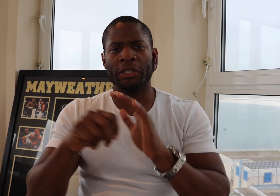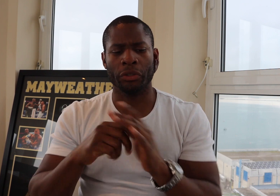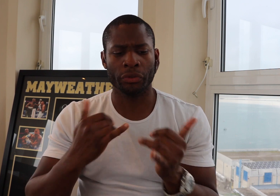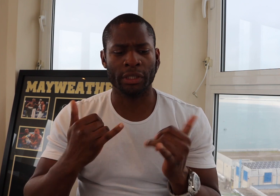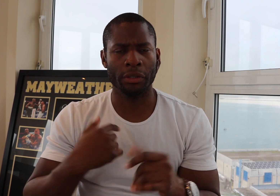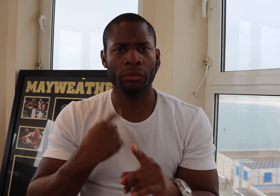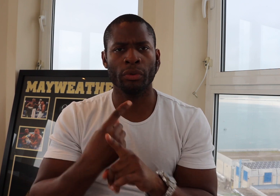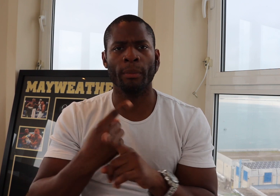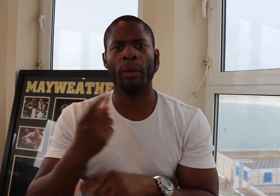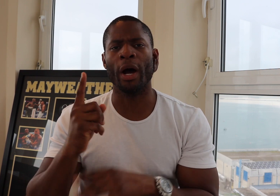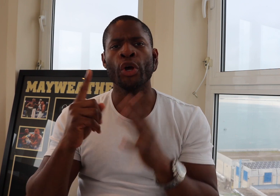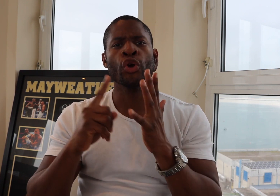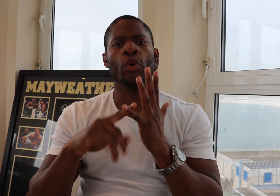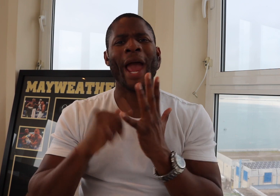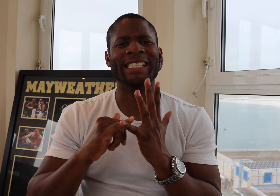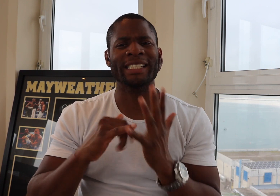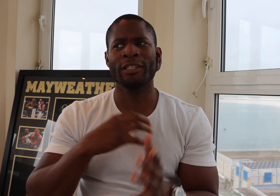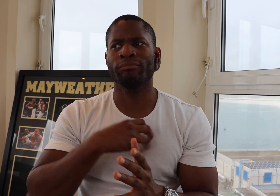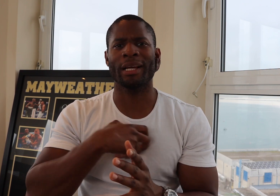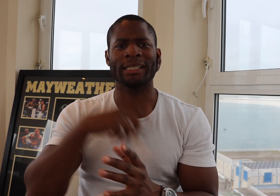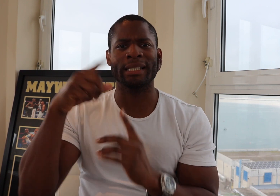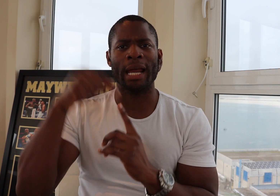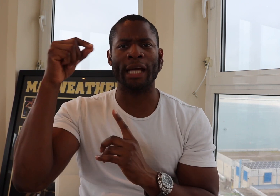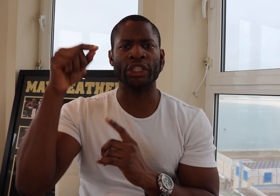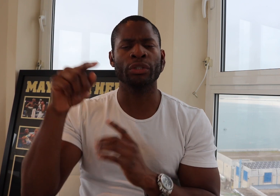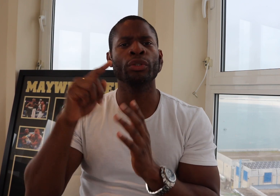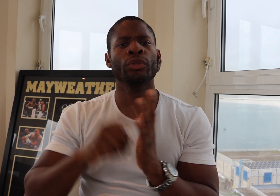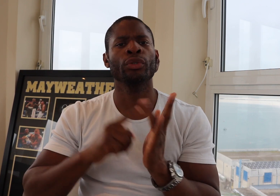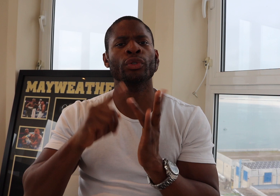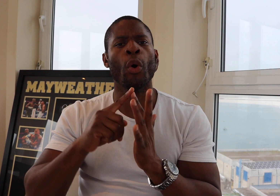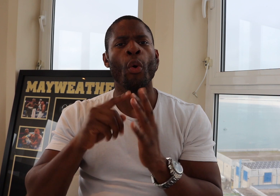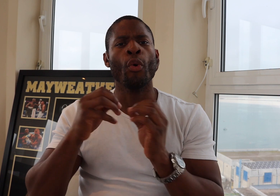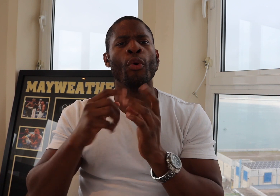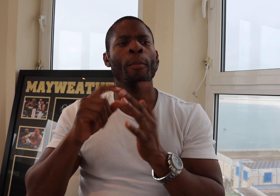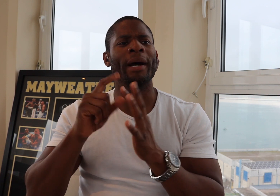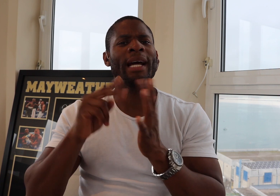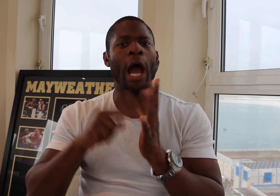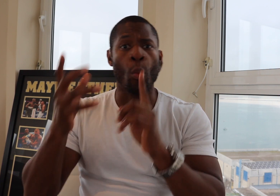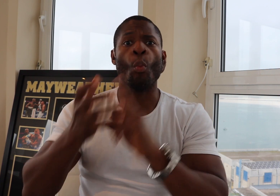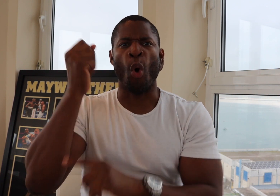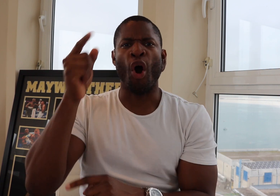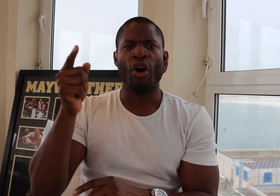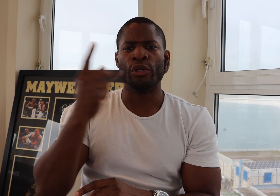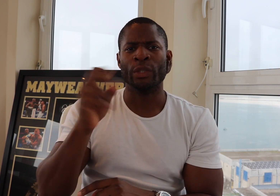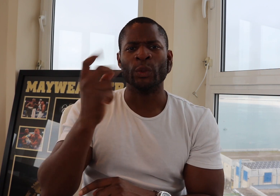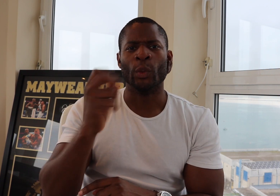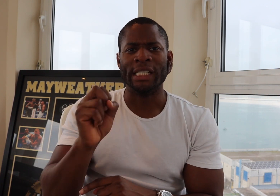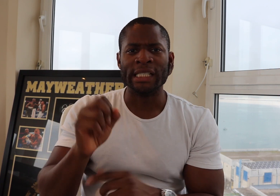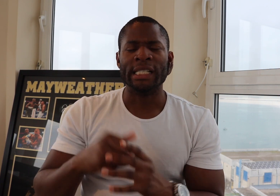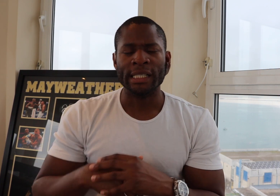Today I am going to talk you about US election Joe Biden won election 2020